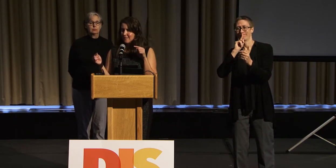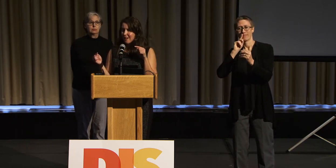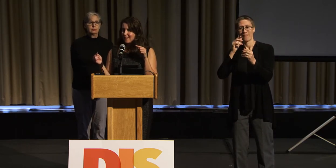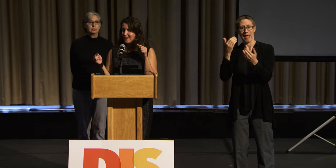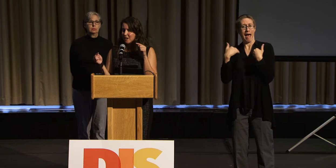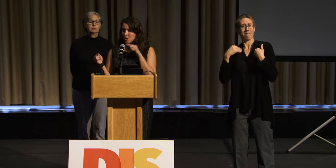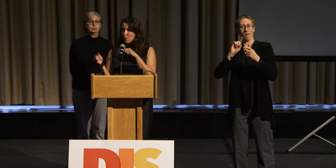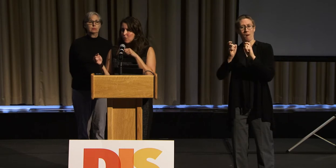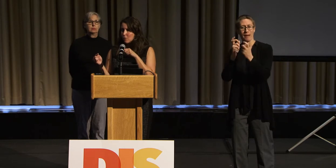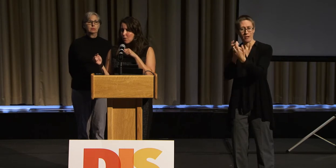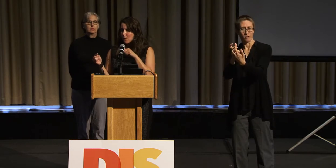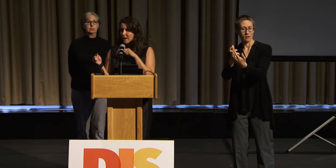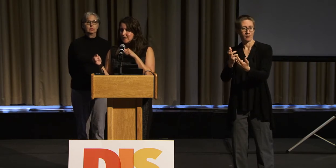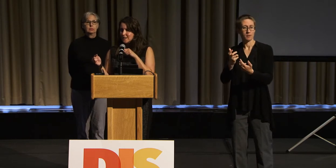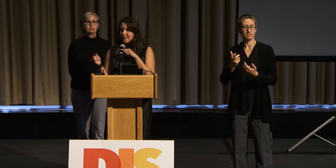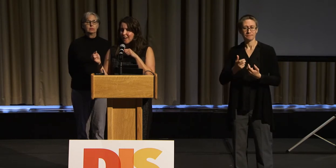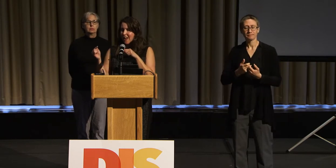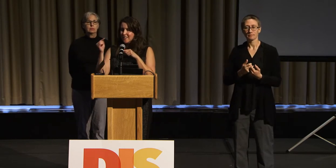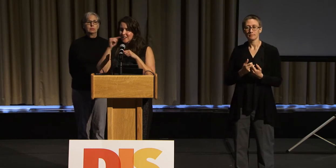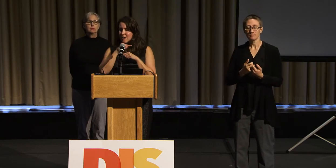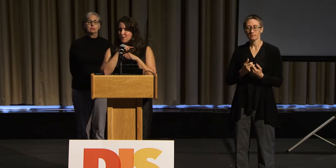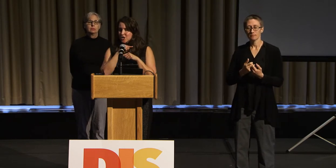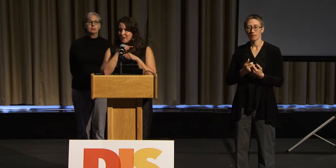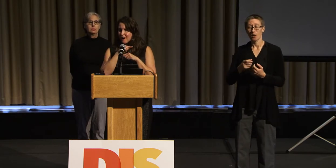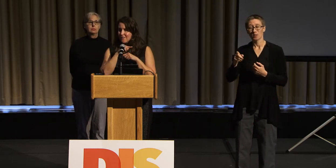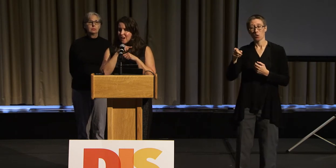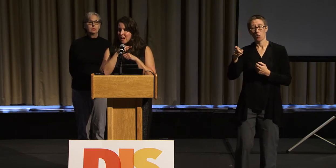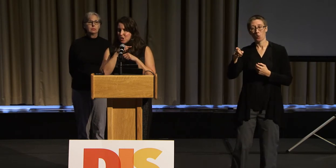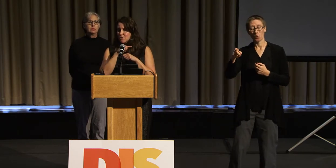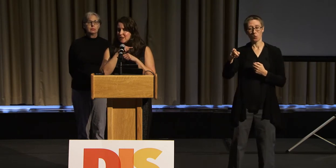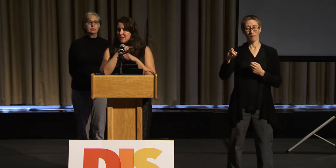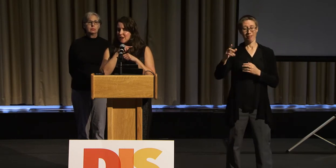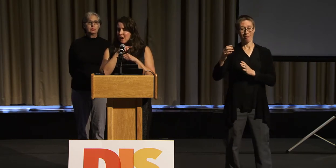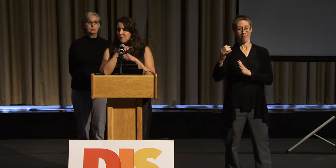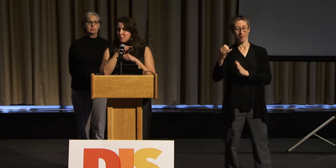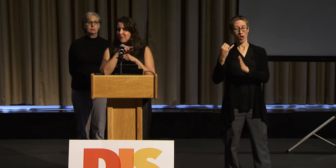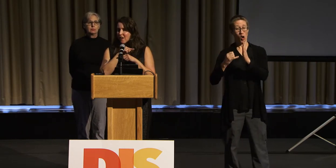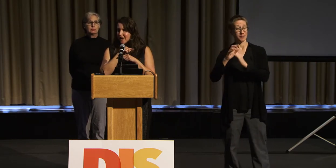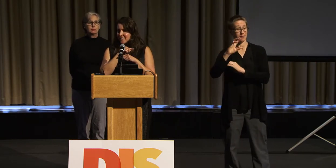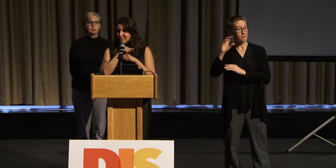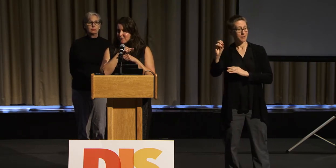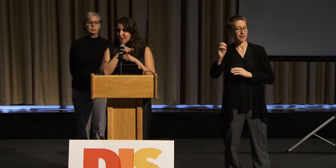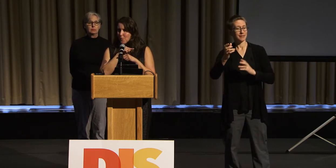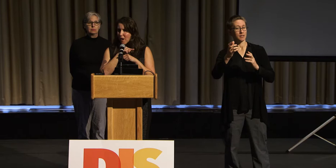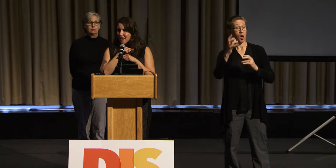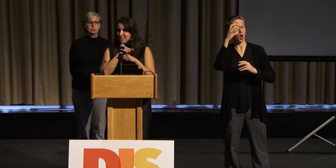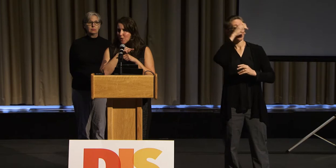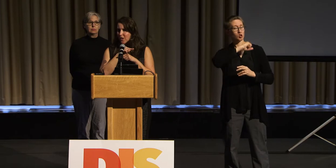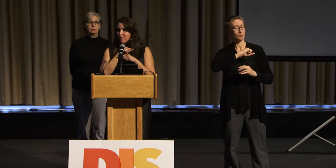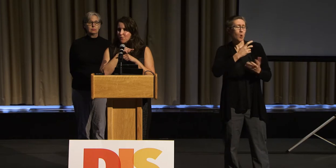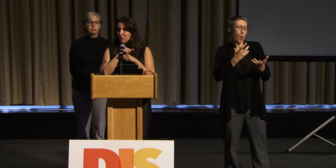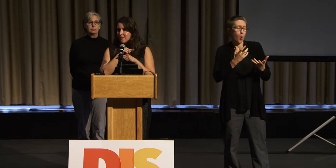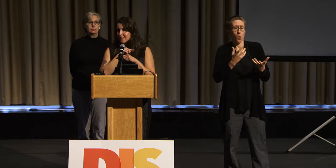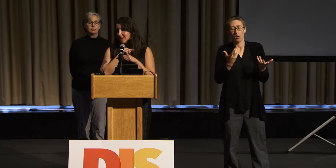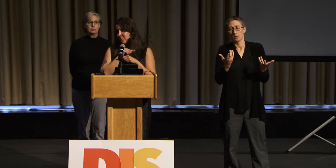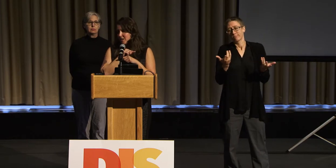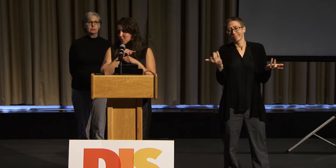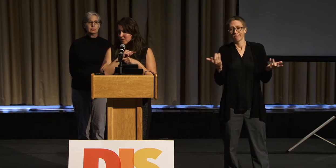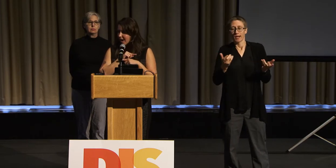that you will request it, and the assumption of you didn't provide it right away, so therefore the event will not